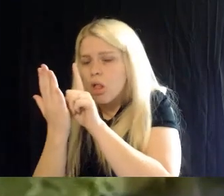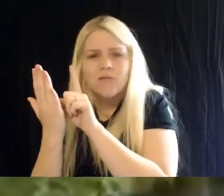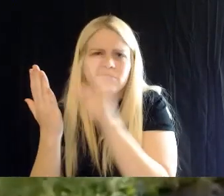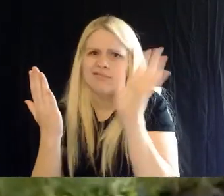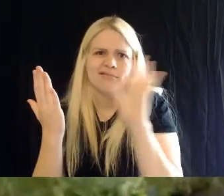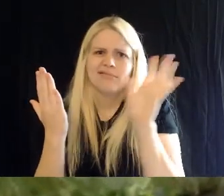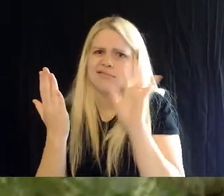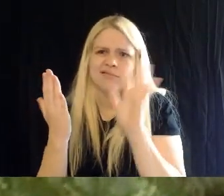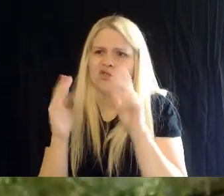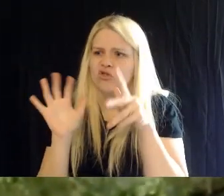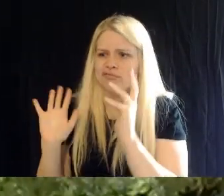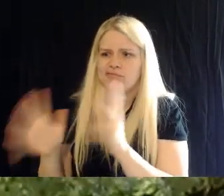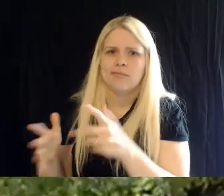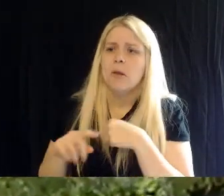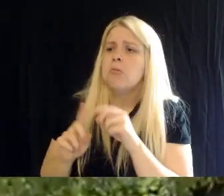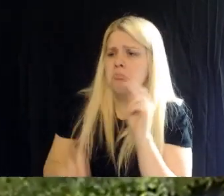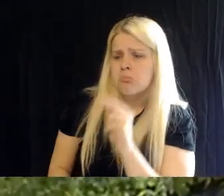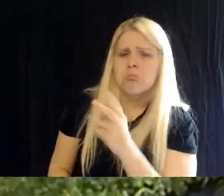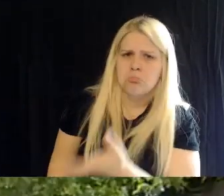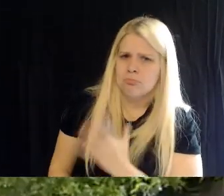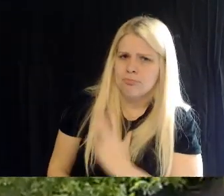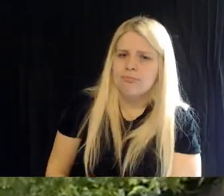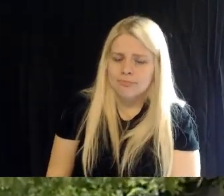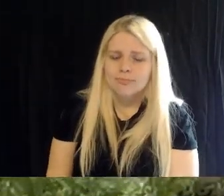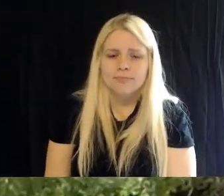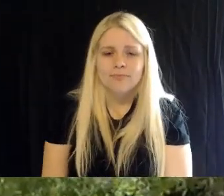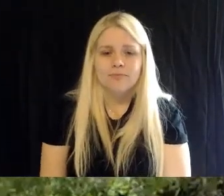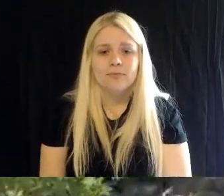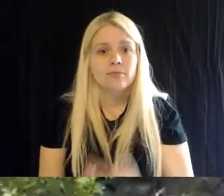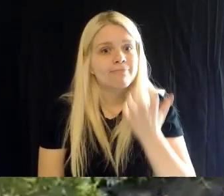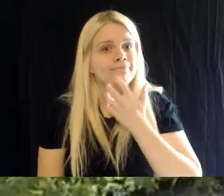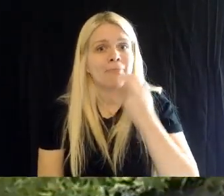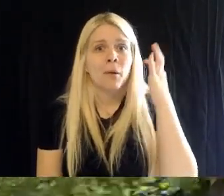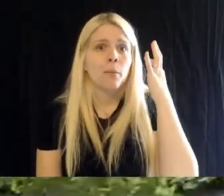Brad: Well this is a beautiful- this is a beautiful part of Hogle Zoo. It always has been.